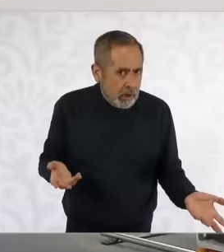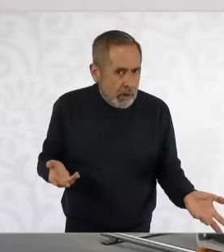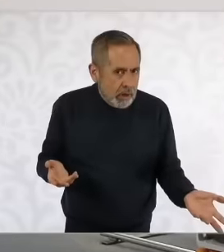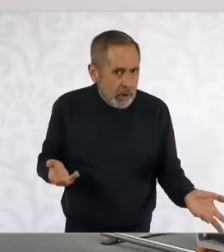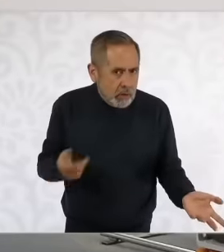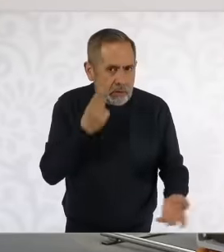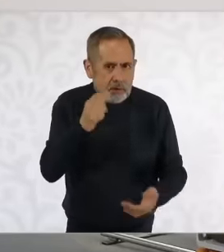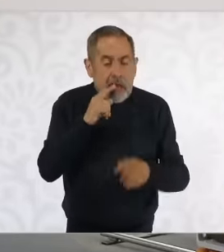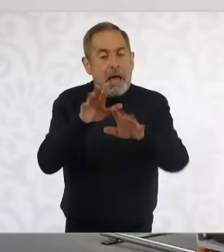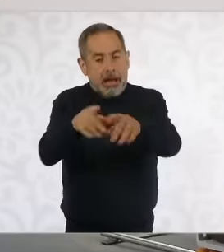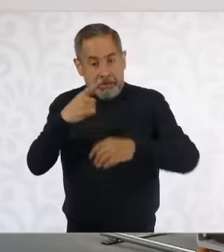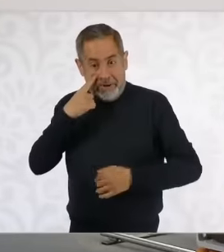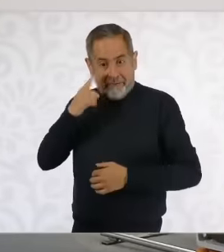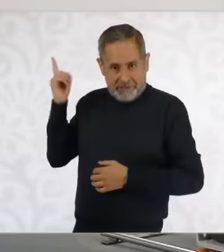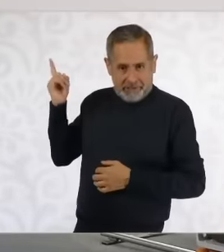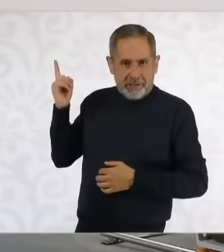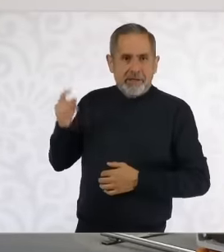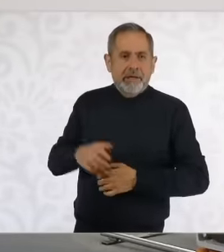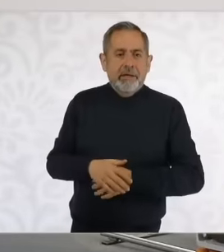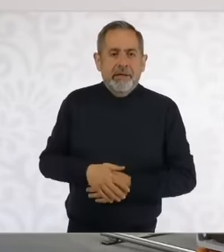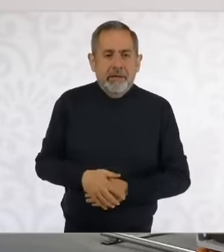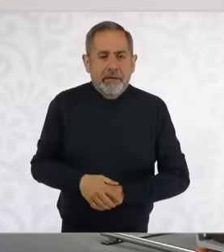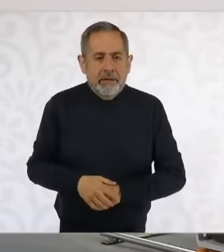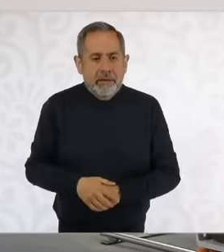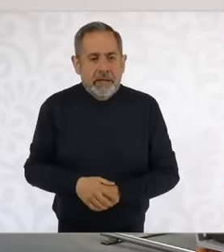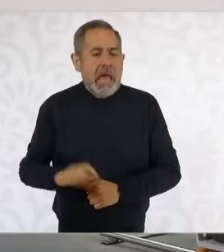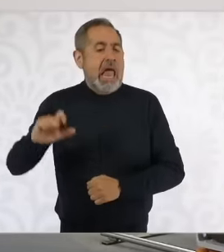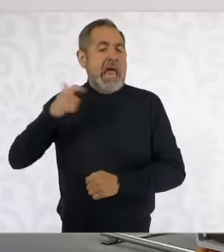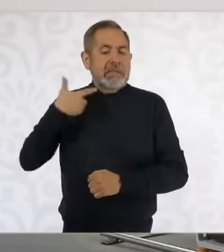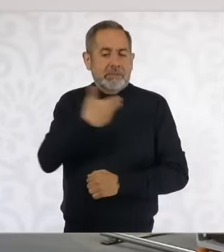Mateos said